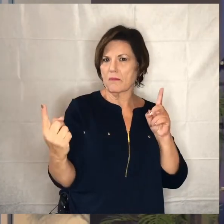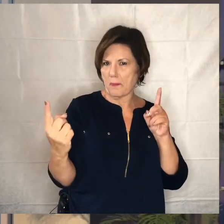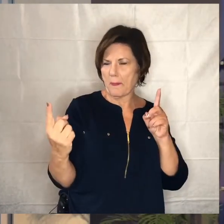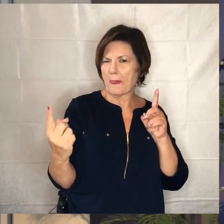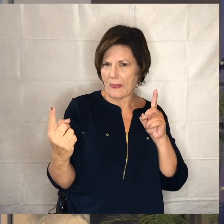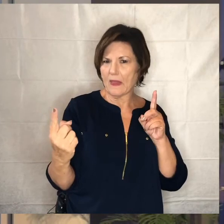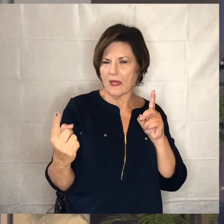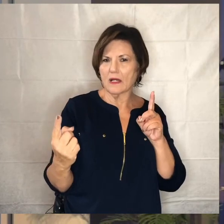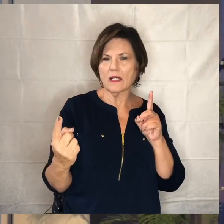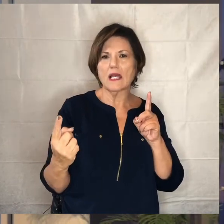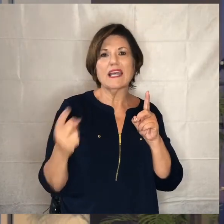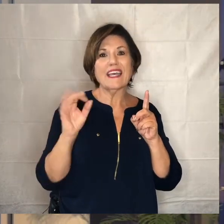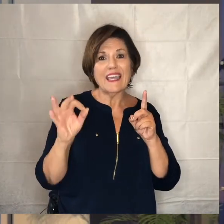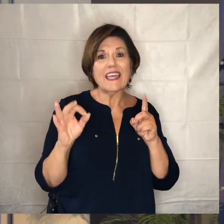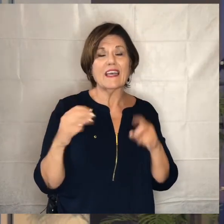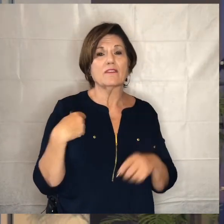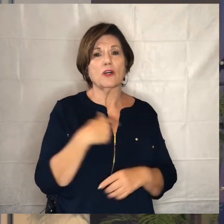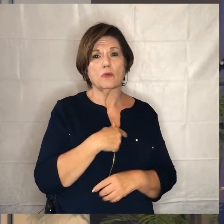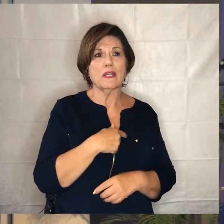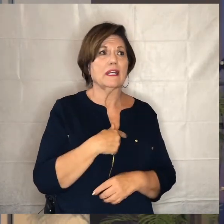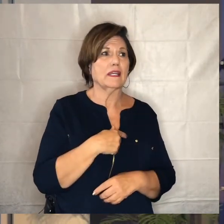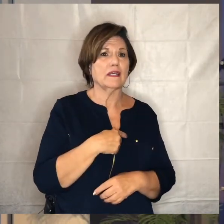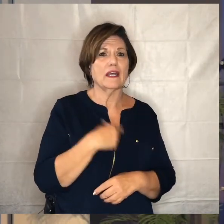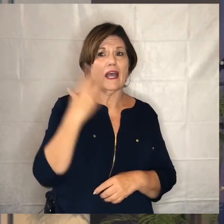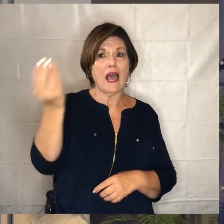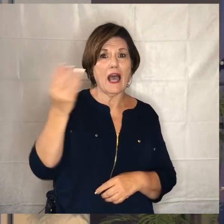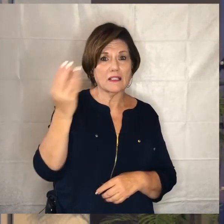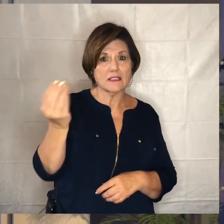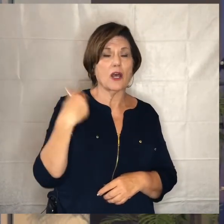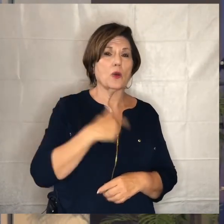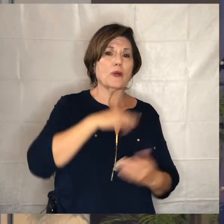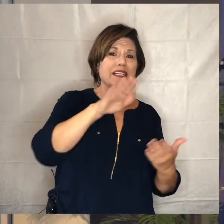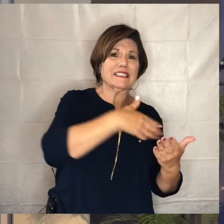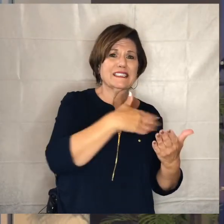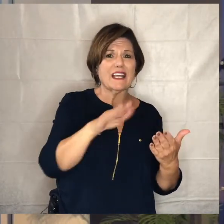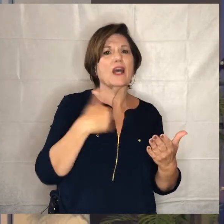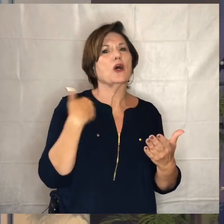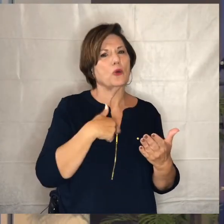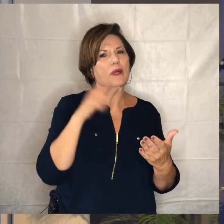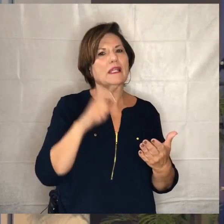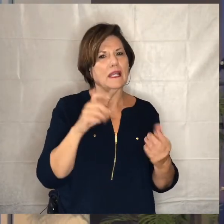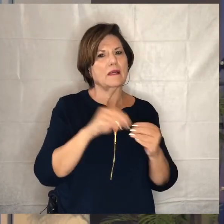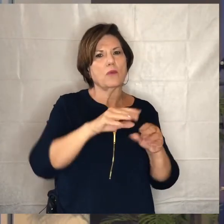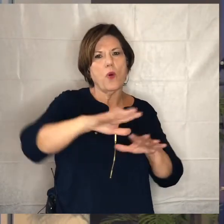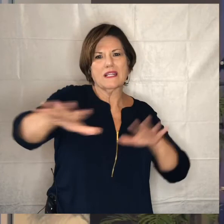terms of if we're actually in in something outside where we're singing we need to have more space in between us